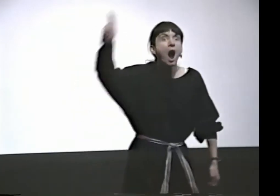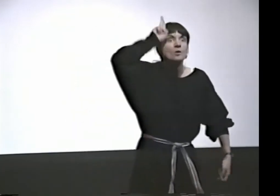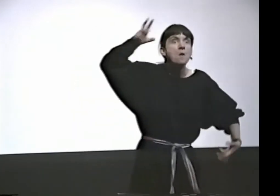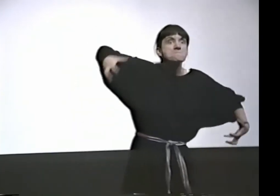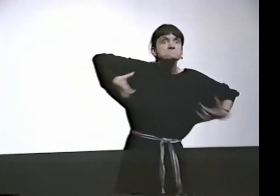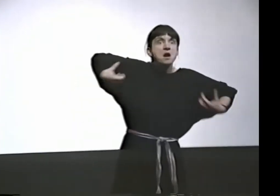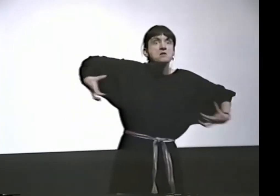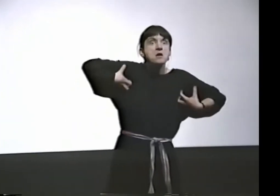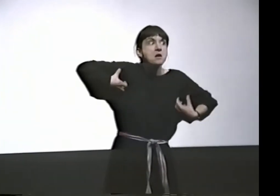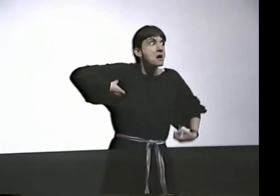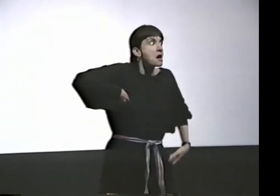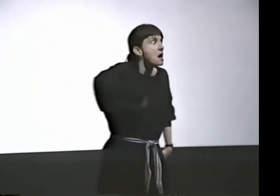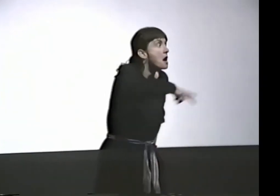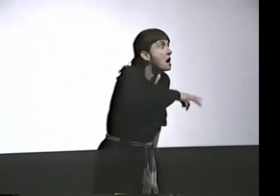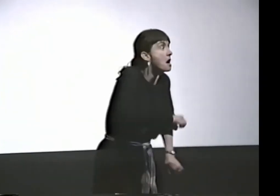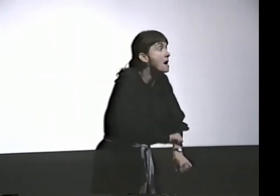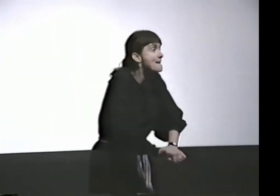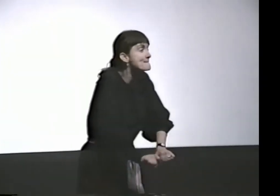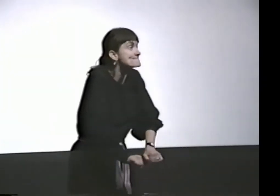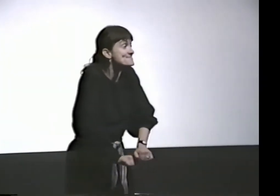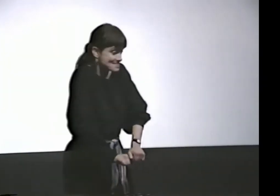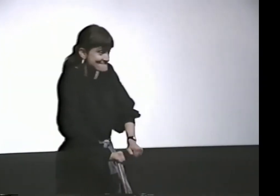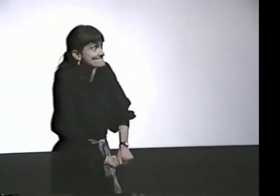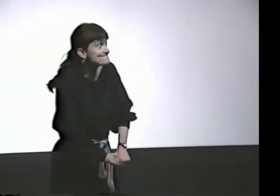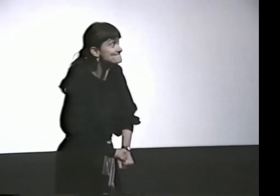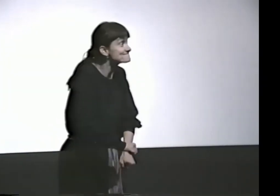AND THEN HE RAN INTO HIS UNCLE, THE MONKEY.